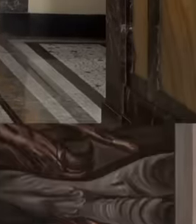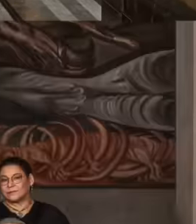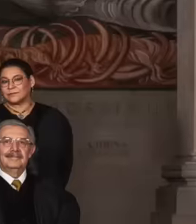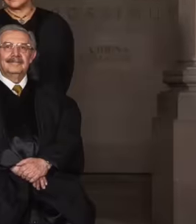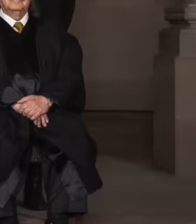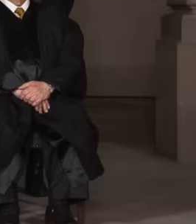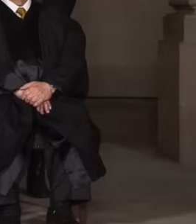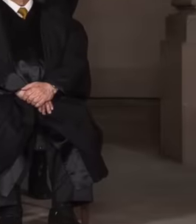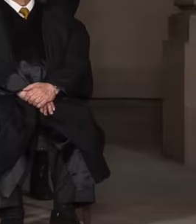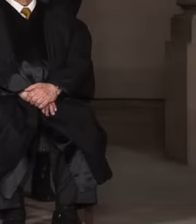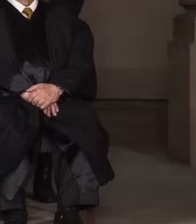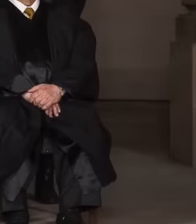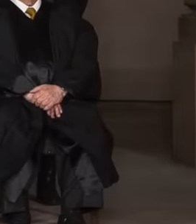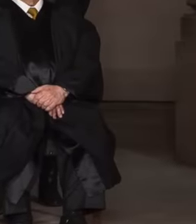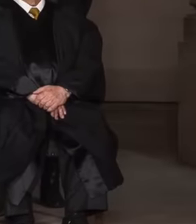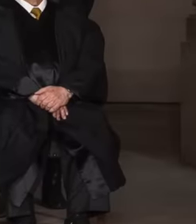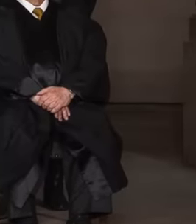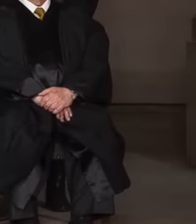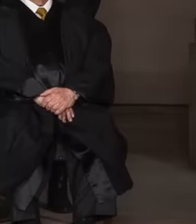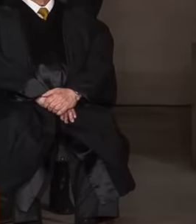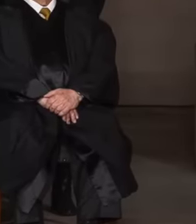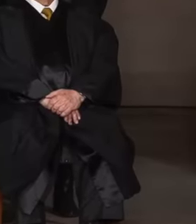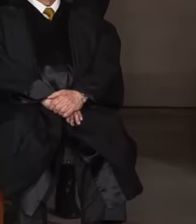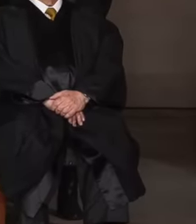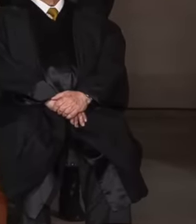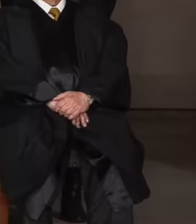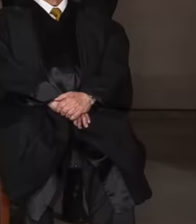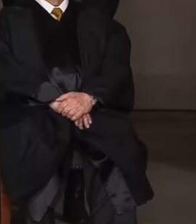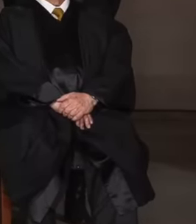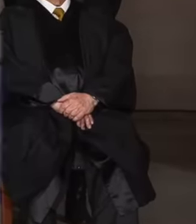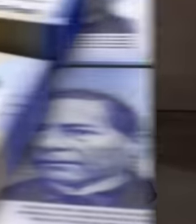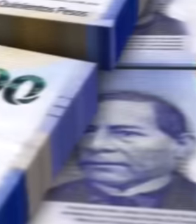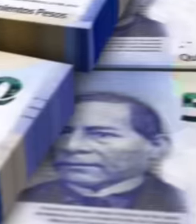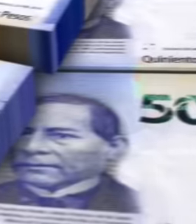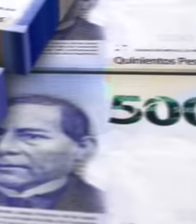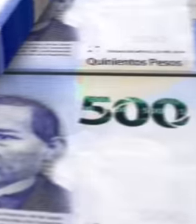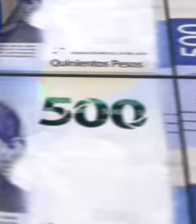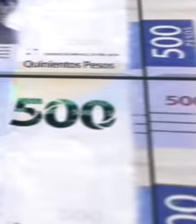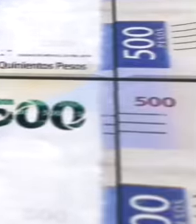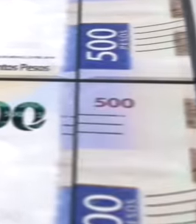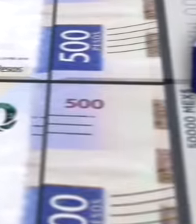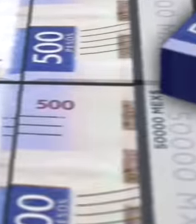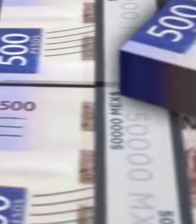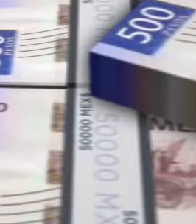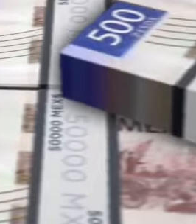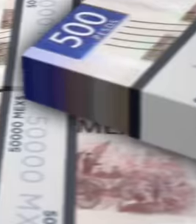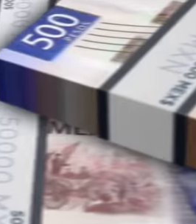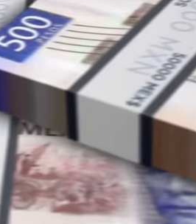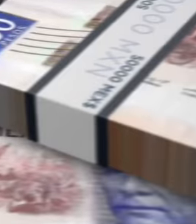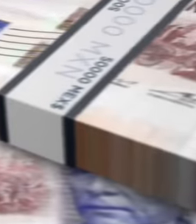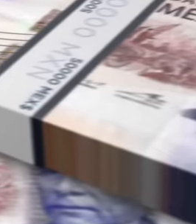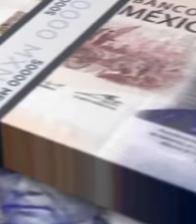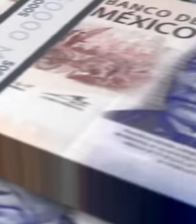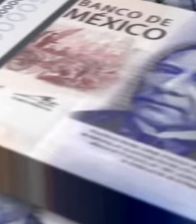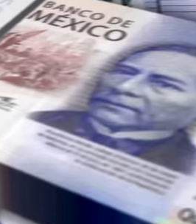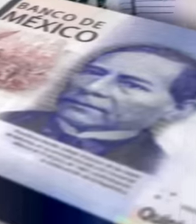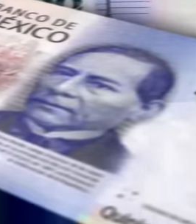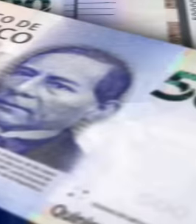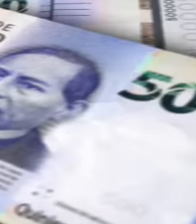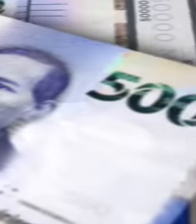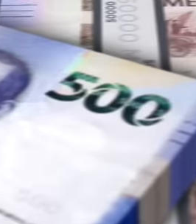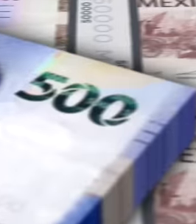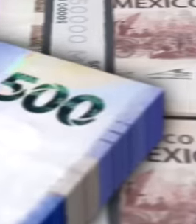ministers and magistrates tremble, public servants who earn thousands of pesos a month in Mexico, today they begin